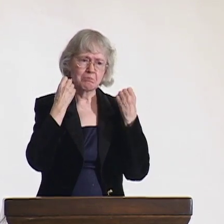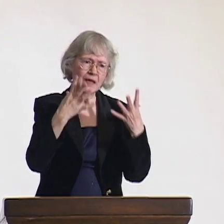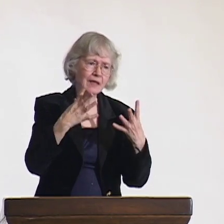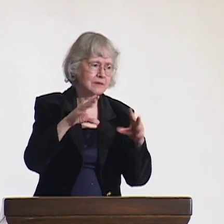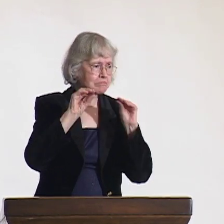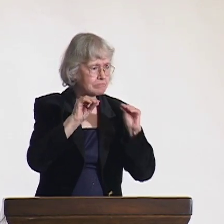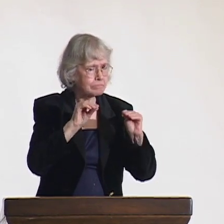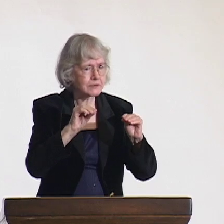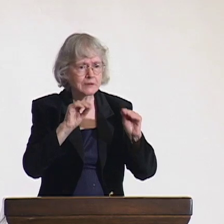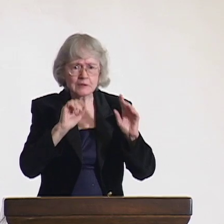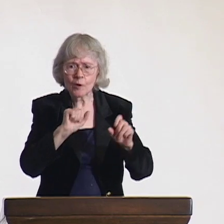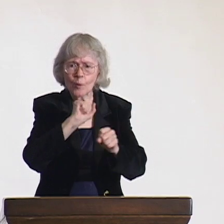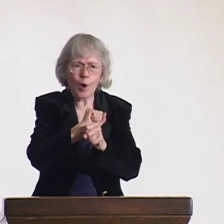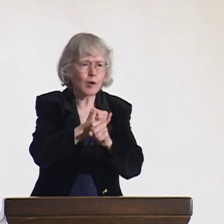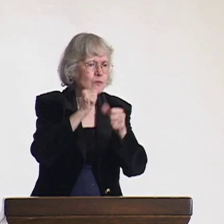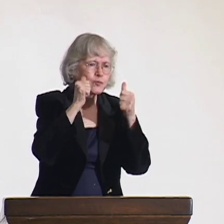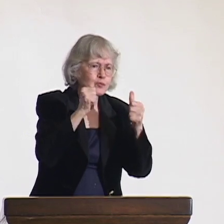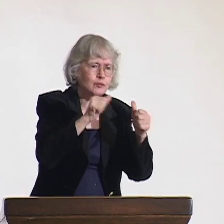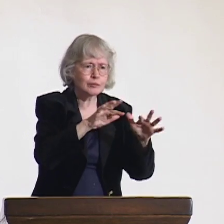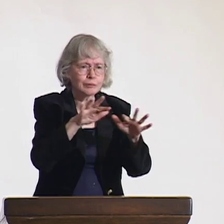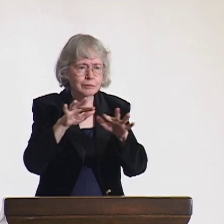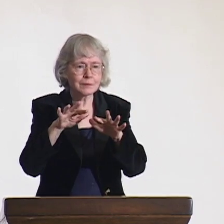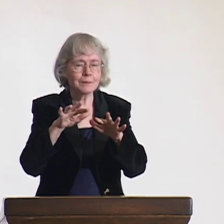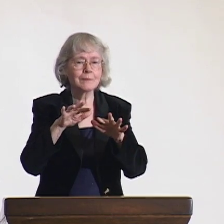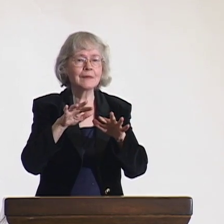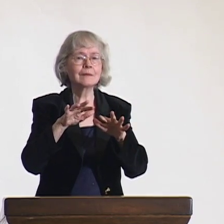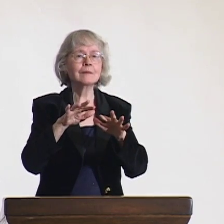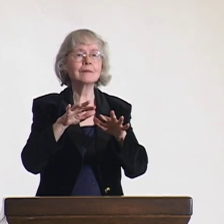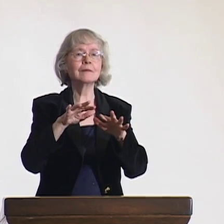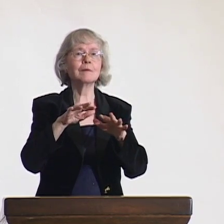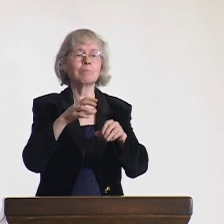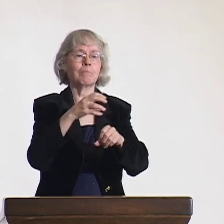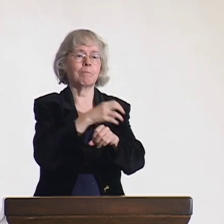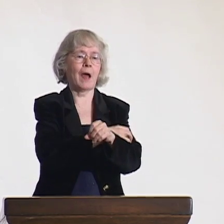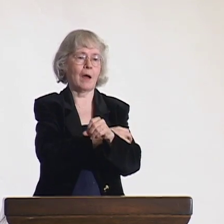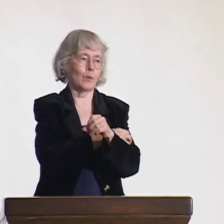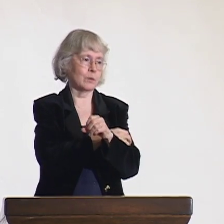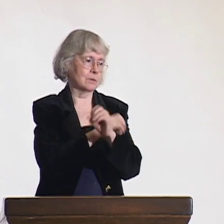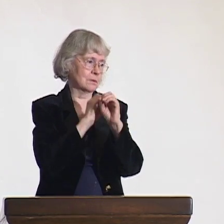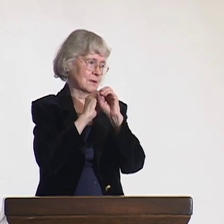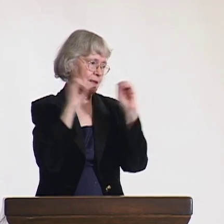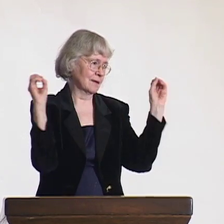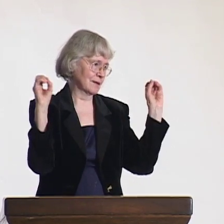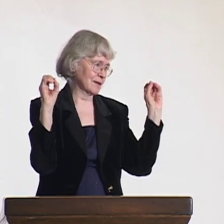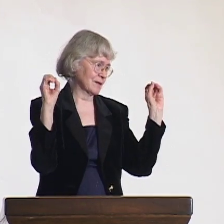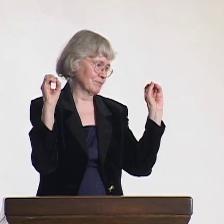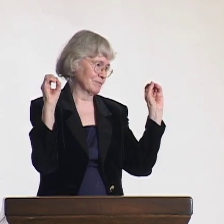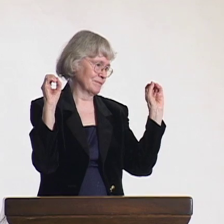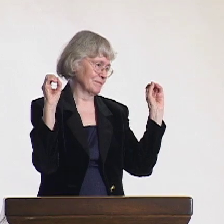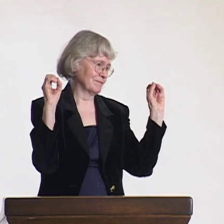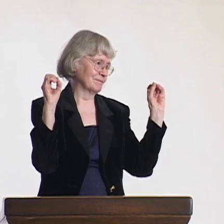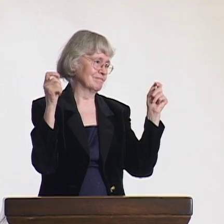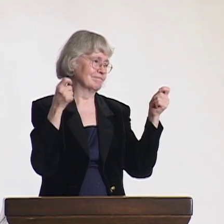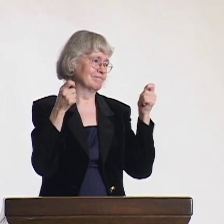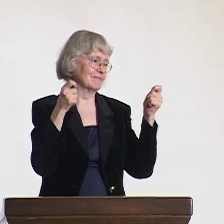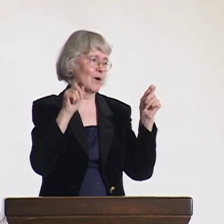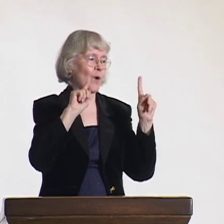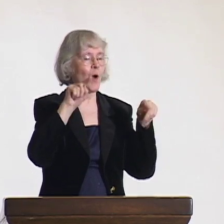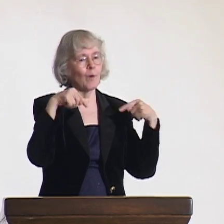Women in Russia work in education, but have no leeway or power to control anything.